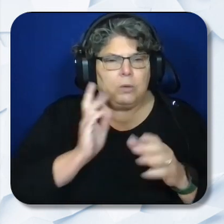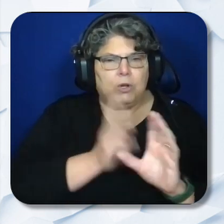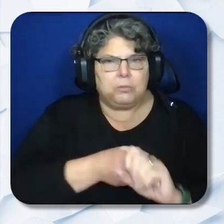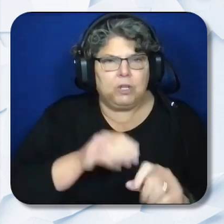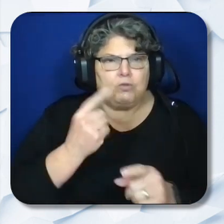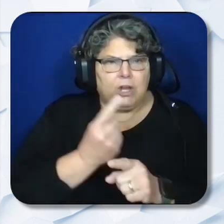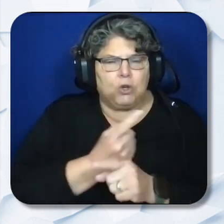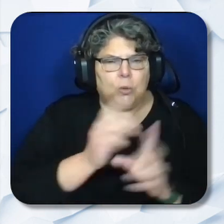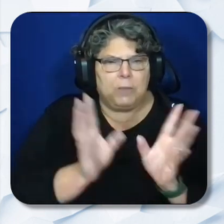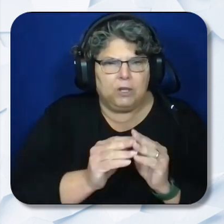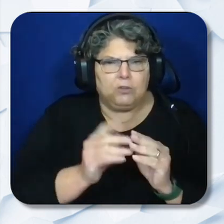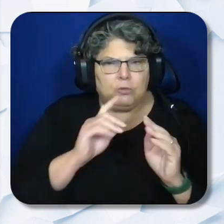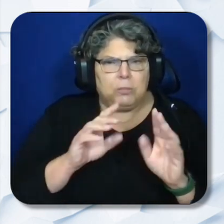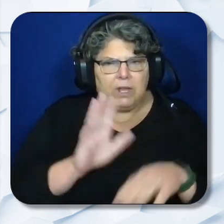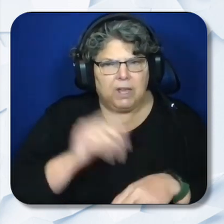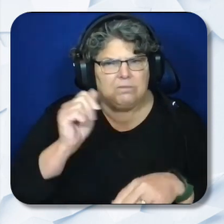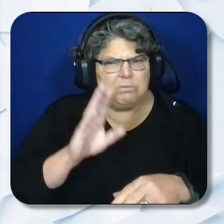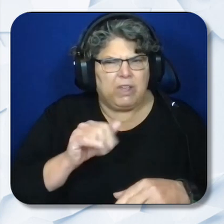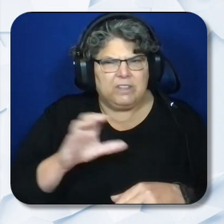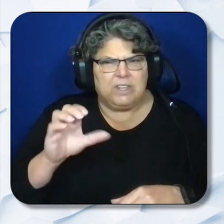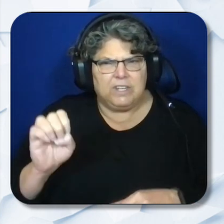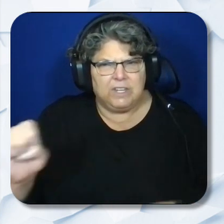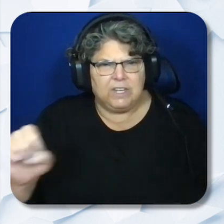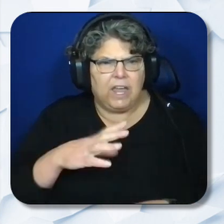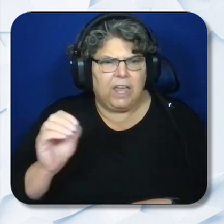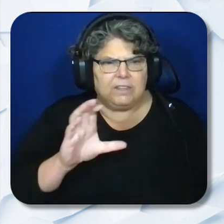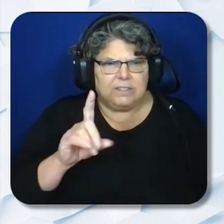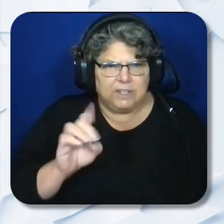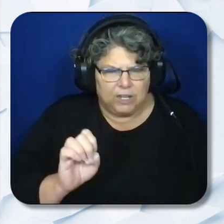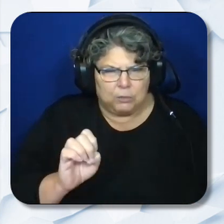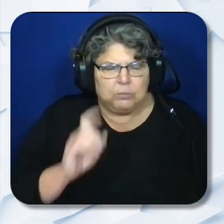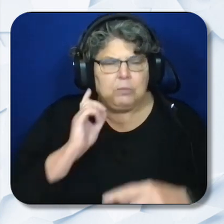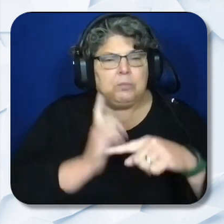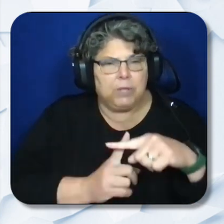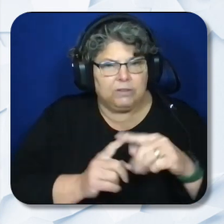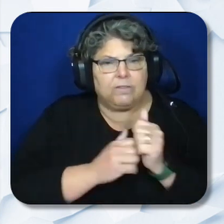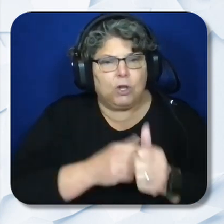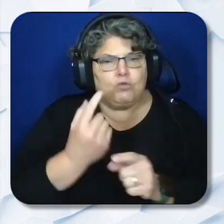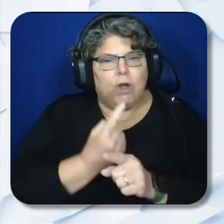be convened by the CCEE and the CDE. Additionally, the following regular reporting will be required: